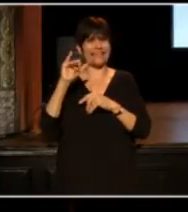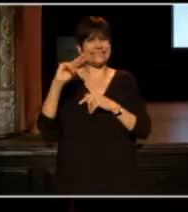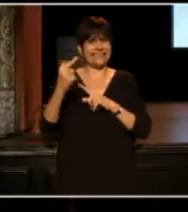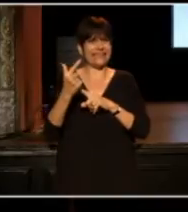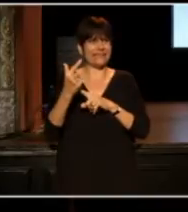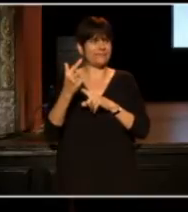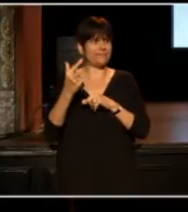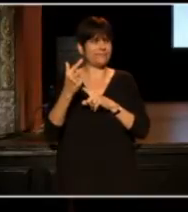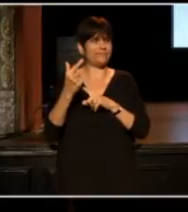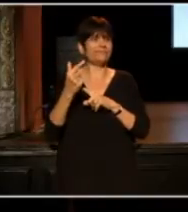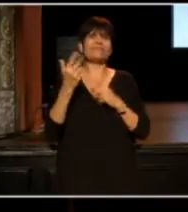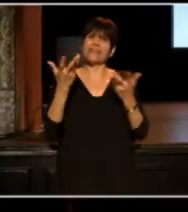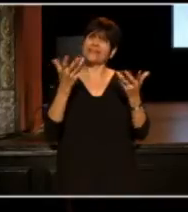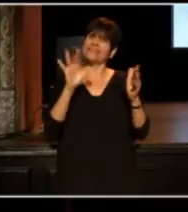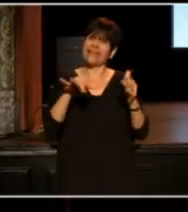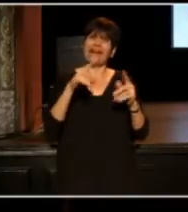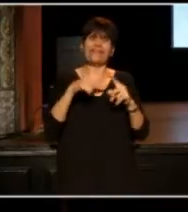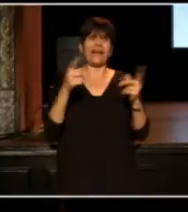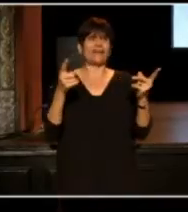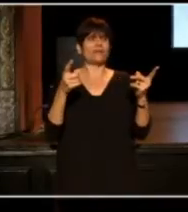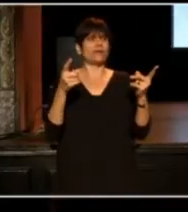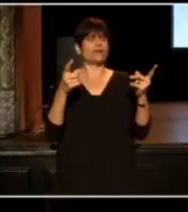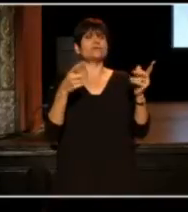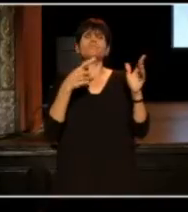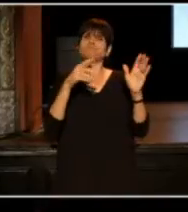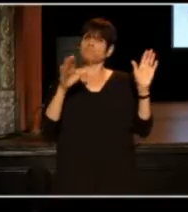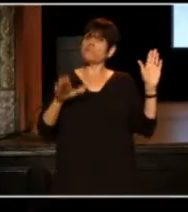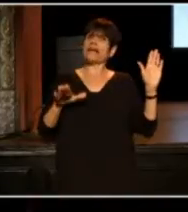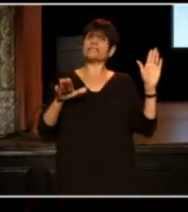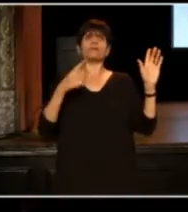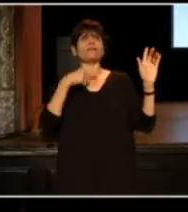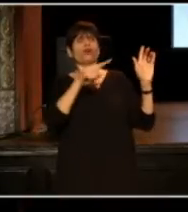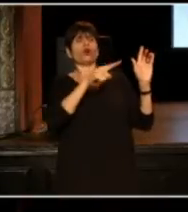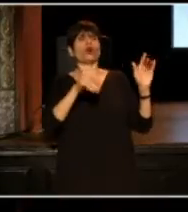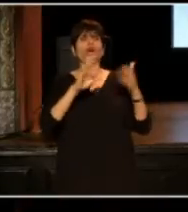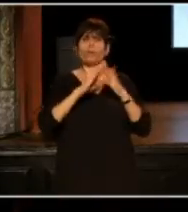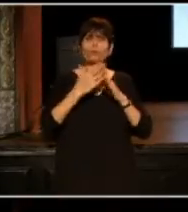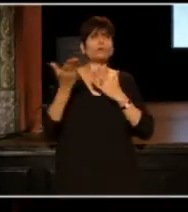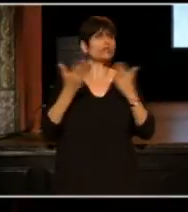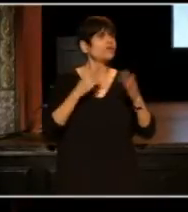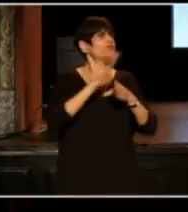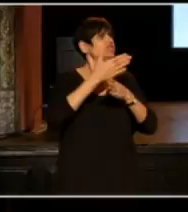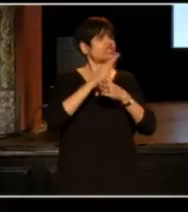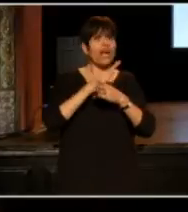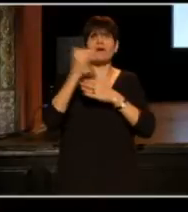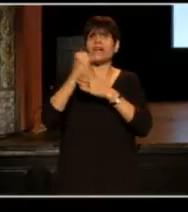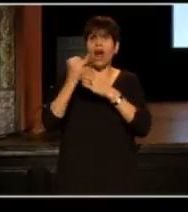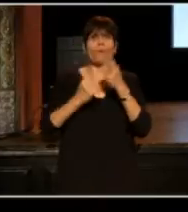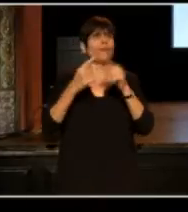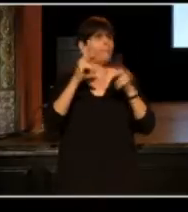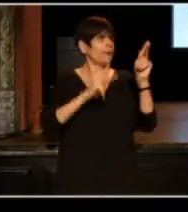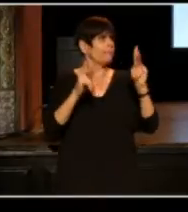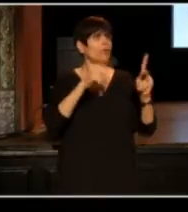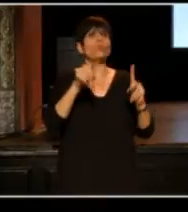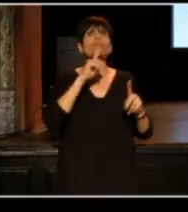Now, you either take that as a great testimony of her community service and commitment to sharing art with people who truly need it,